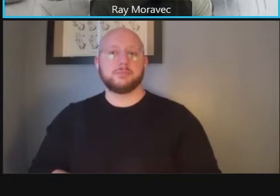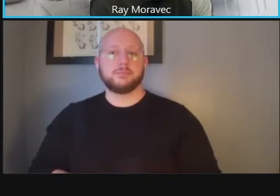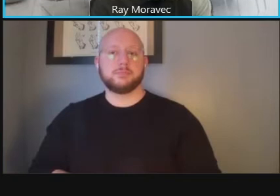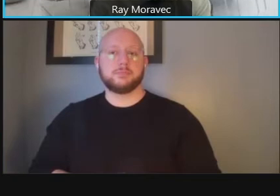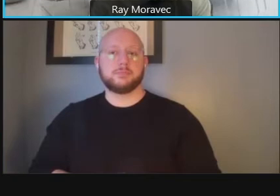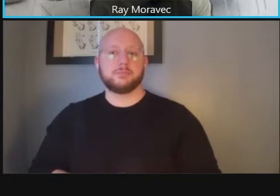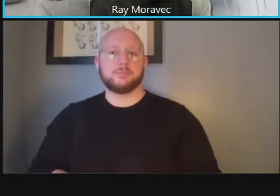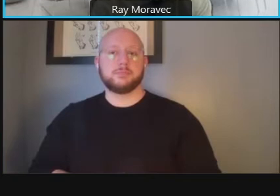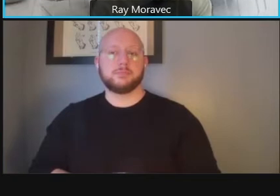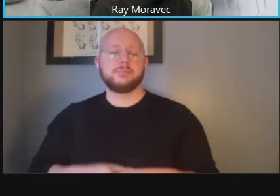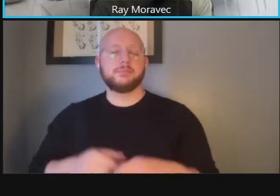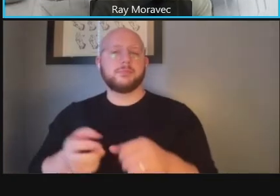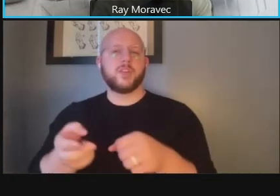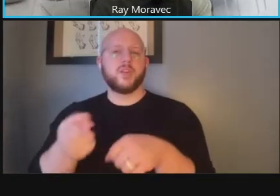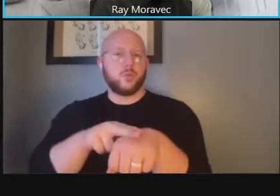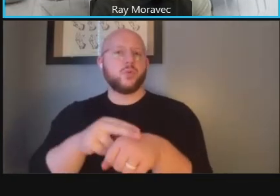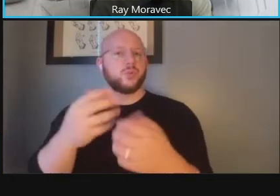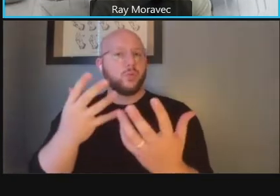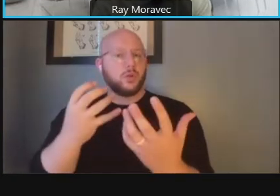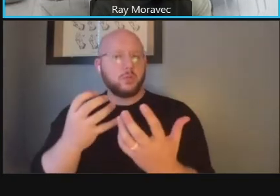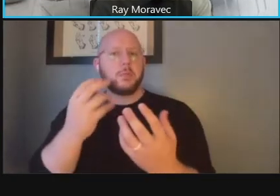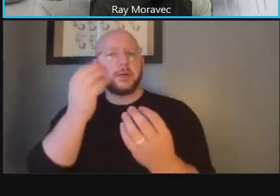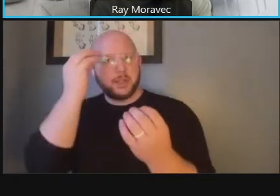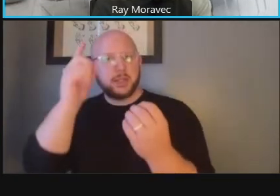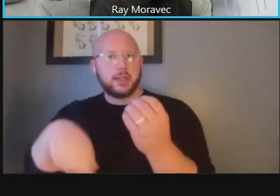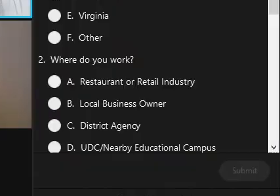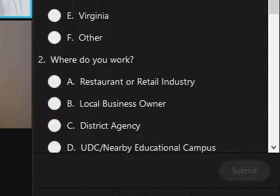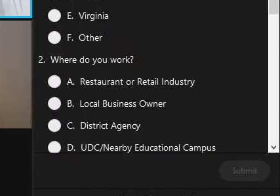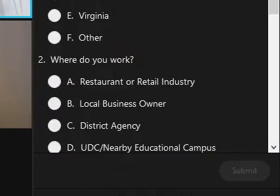and of course we want it to be reflective of the community and the uses there